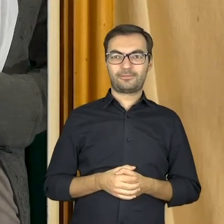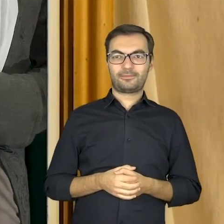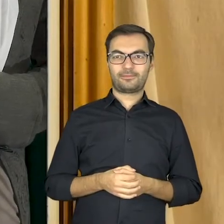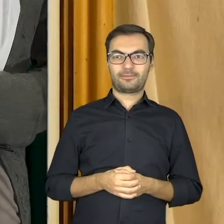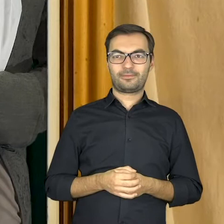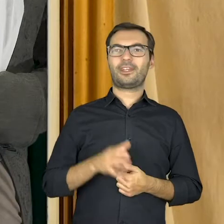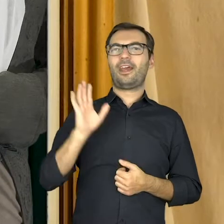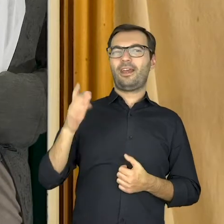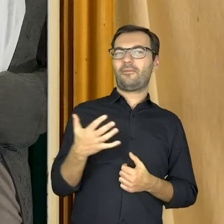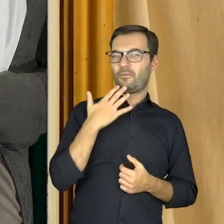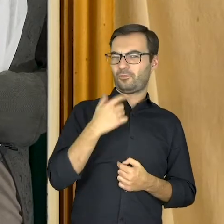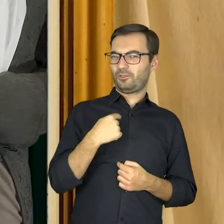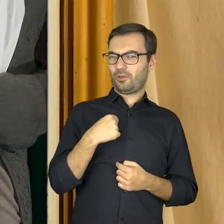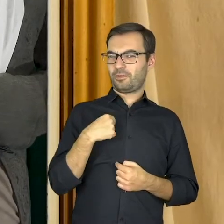ARE YOU TALKING TO ME?!